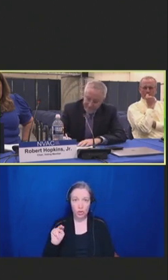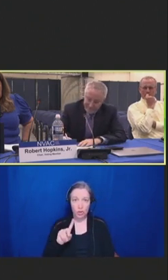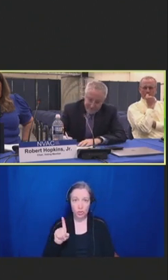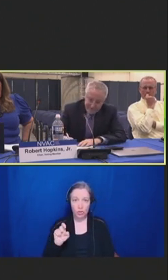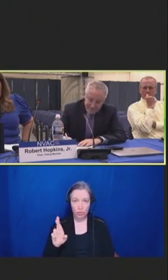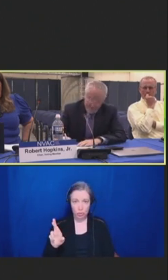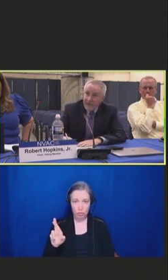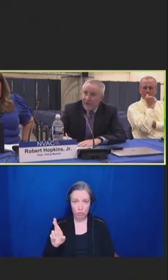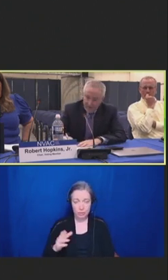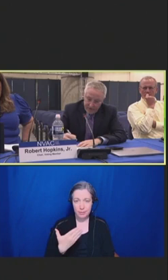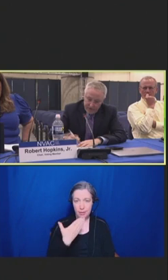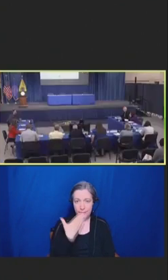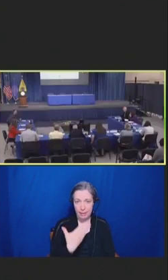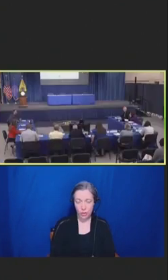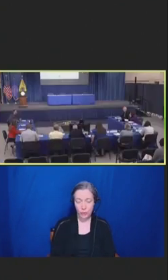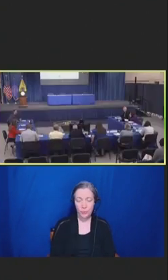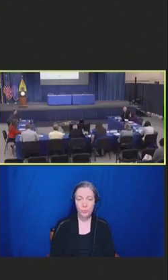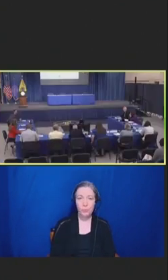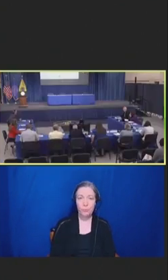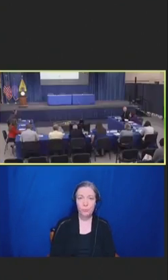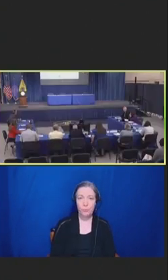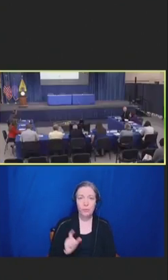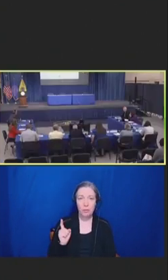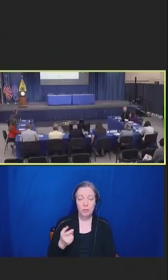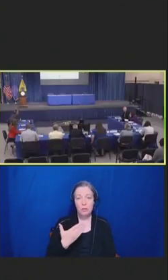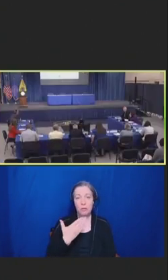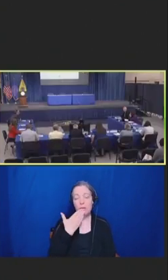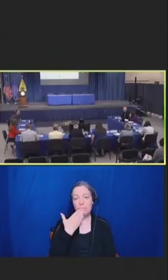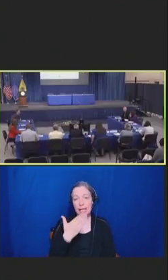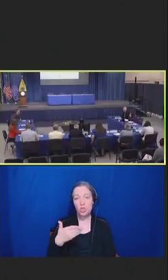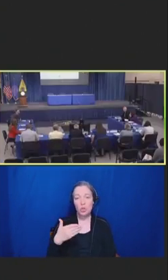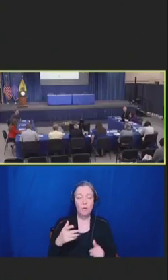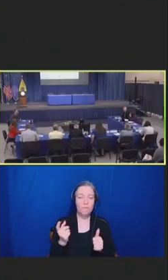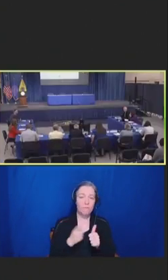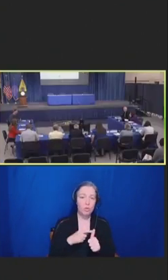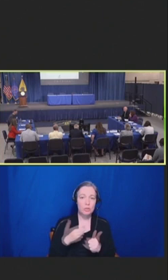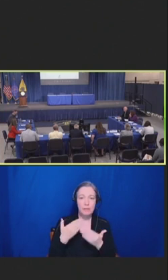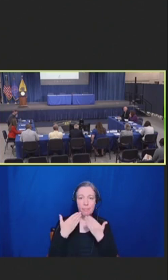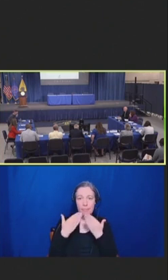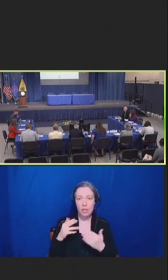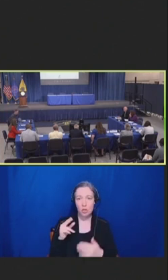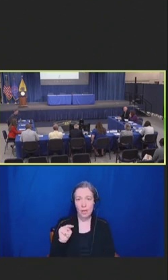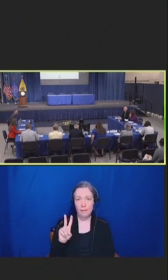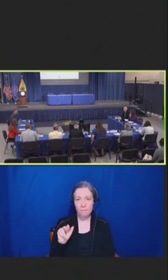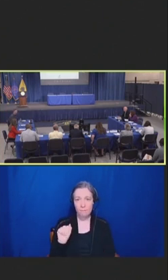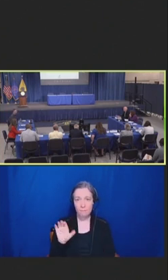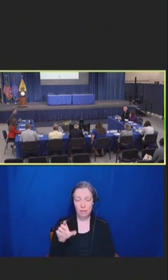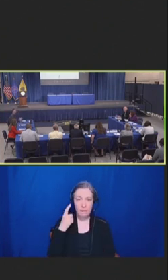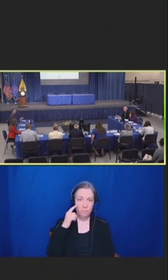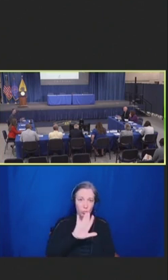I would like to publicly thank NVAC for all the hard work that you all do because DOD